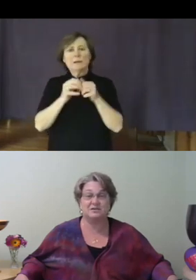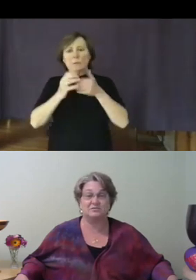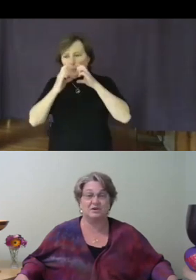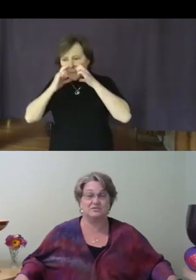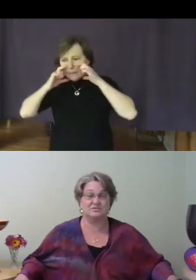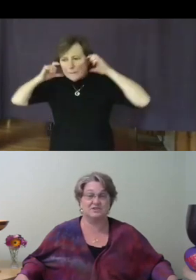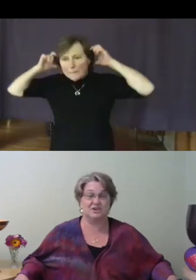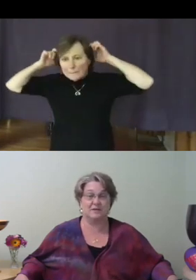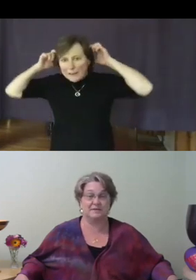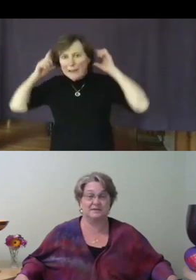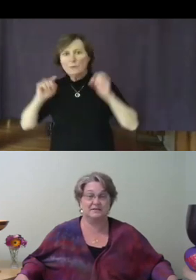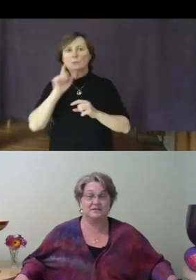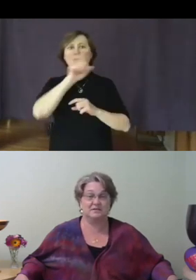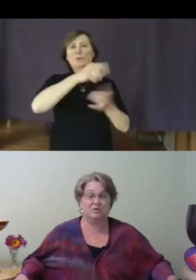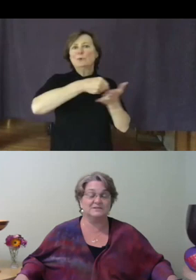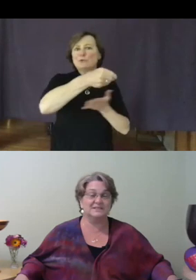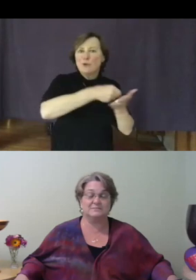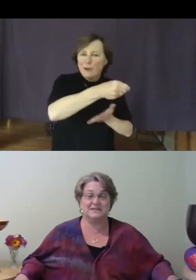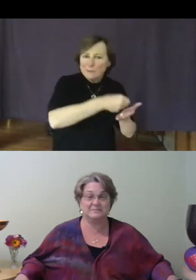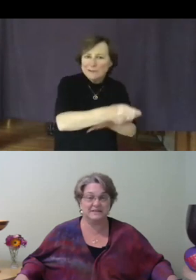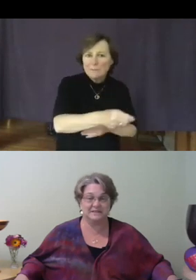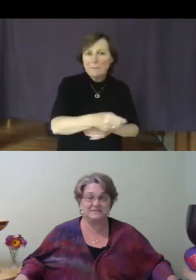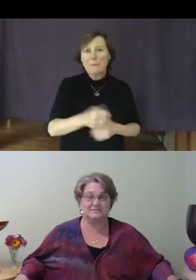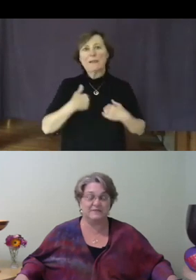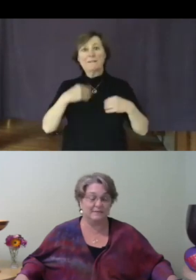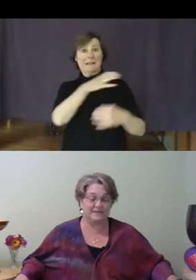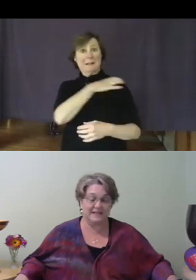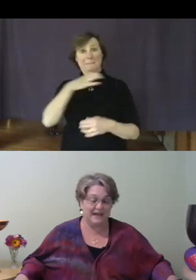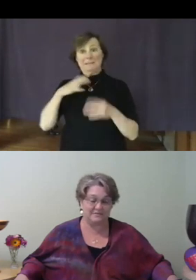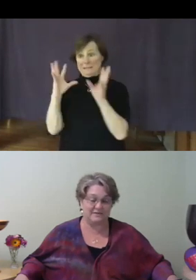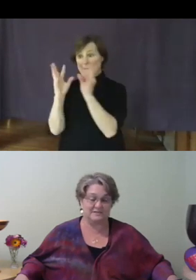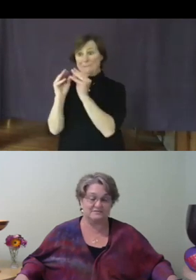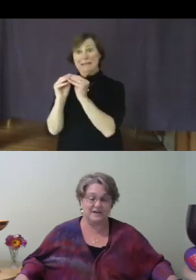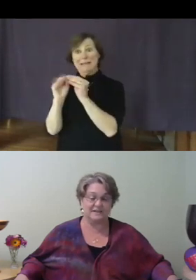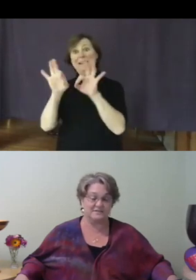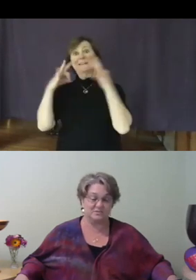grocery shopping, holding committee meetings and family gatherings via zoom.